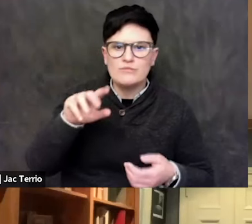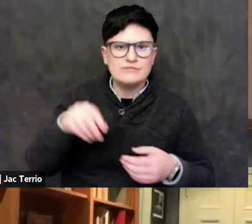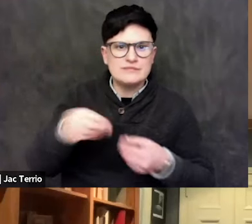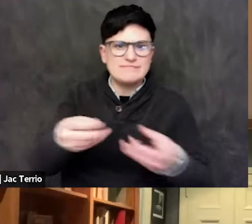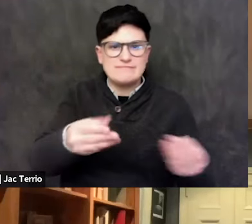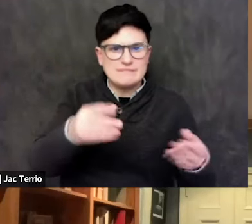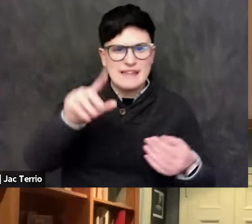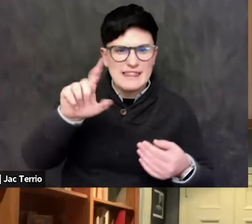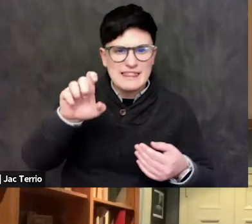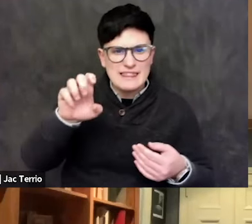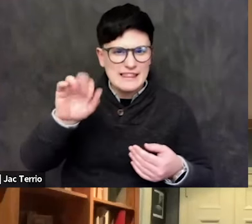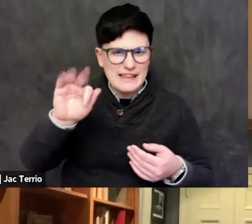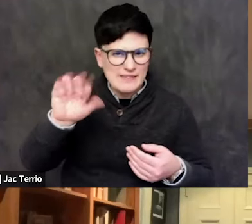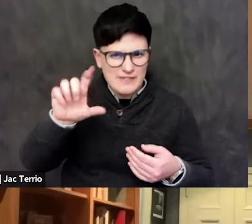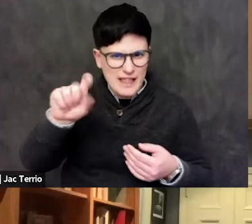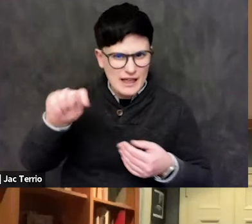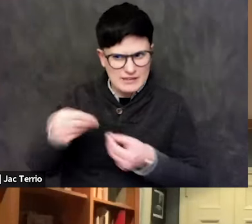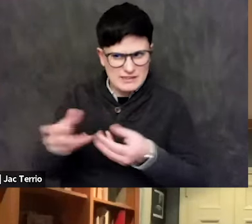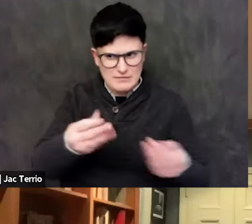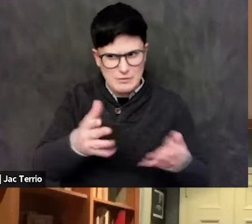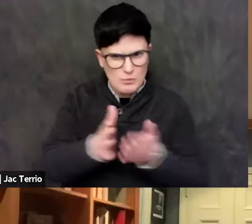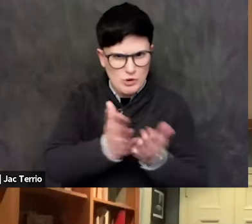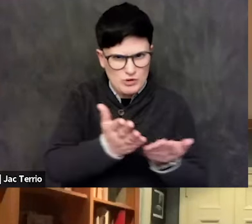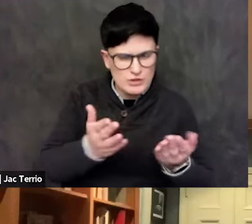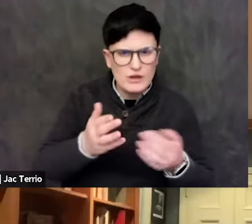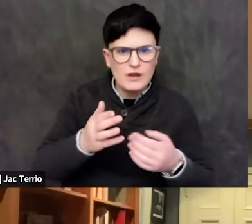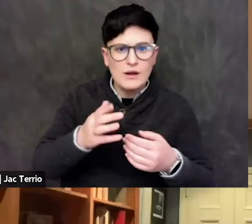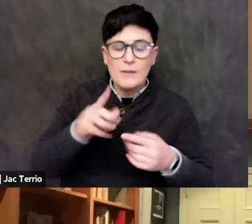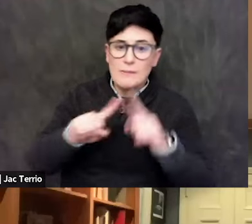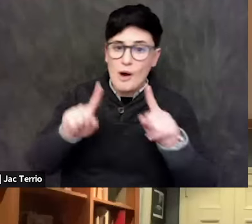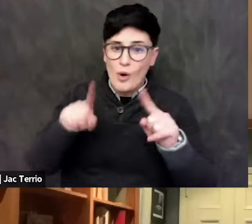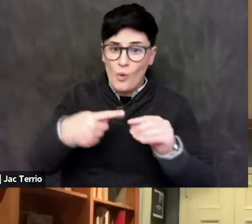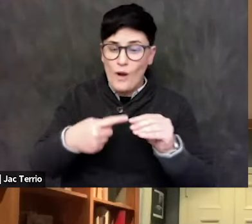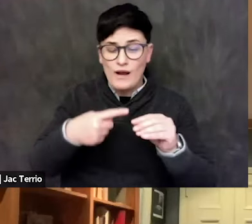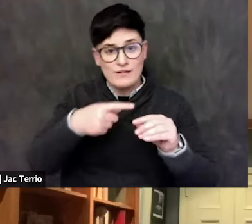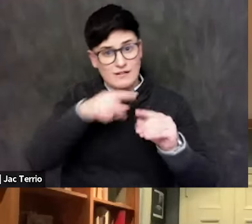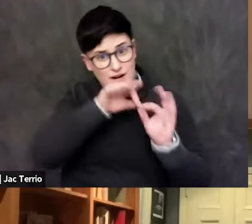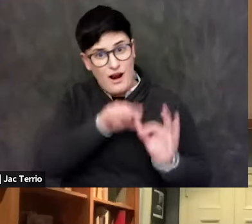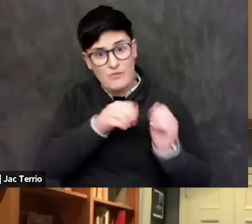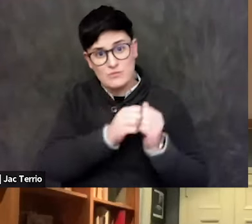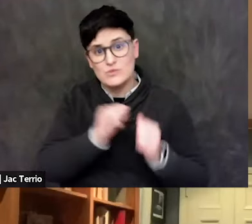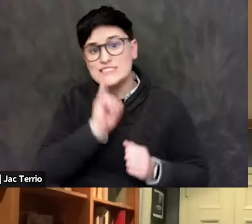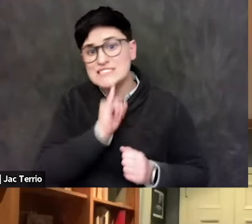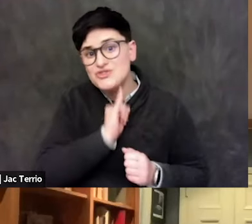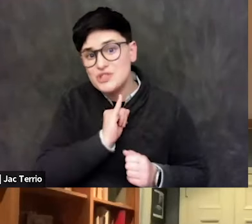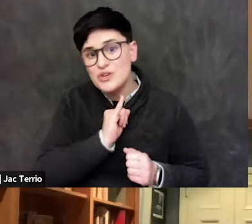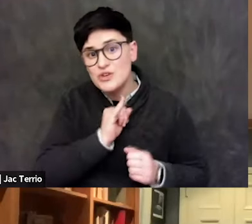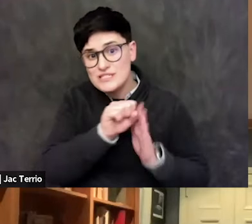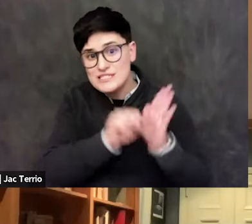When it comes to Israel, it's much more complicated. And it's, again, you have Jewish students